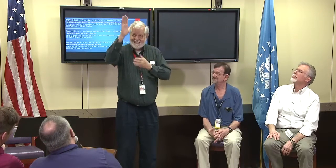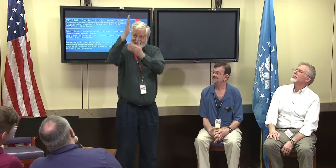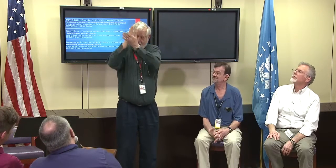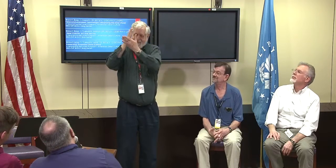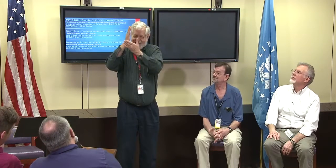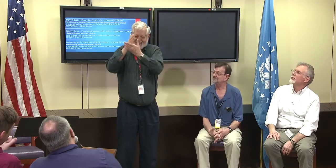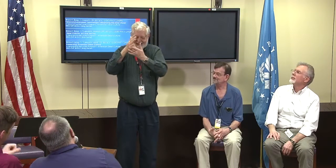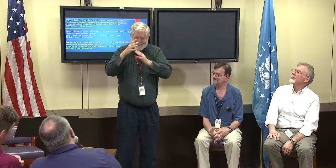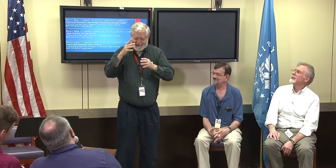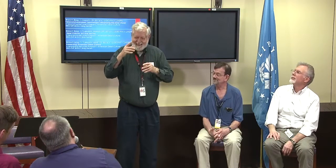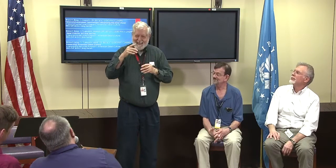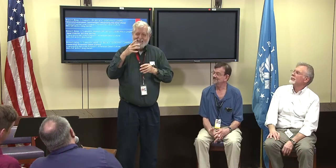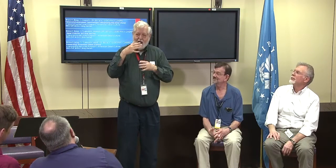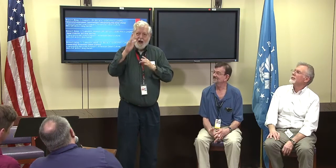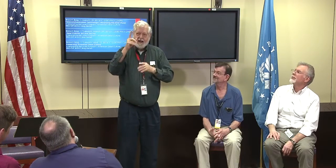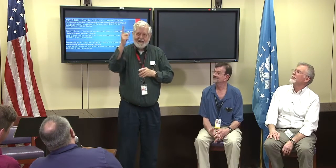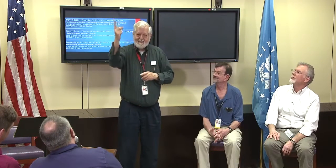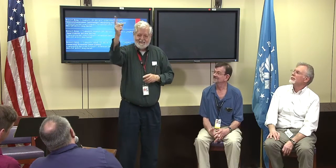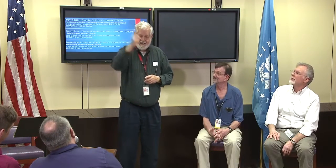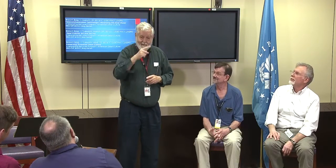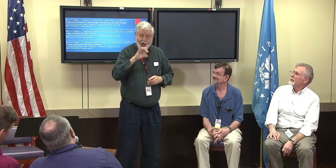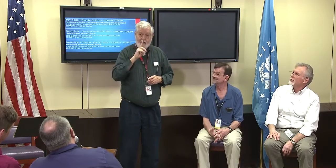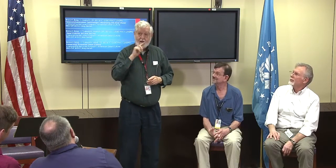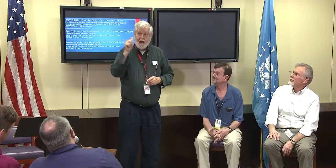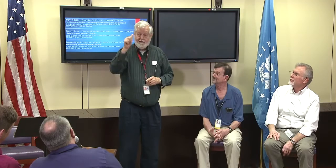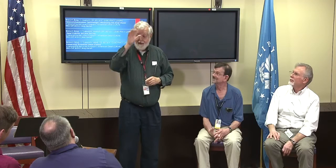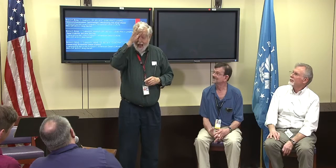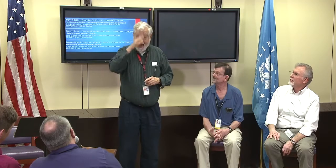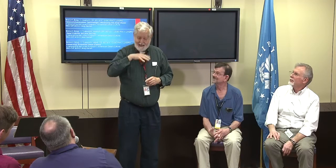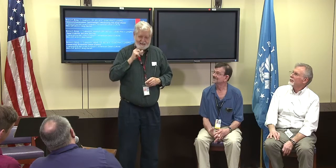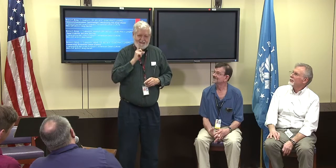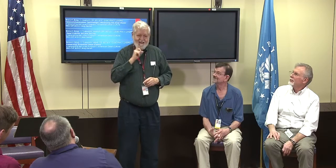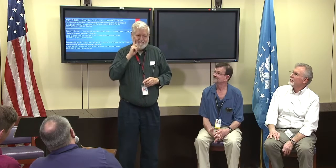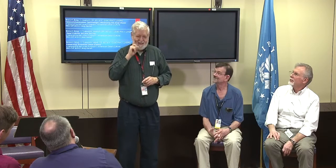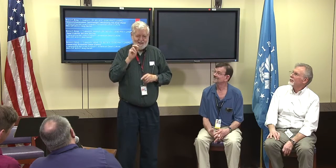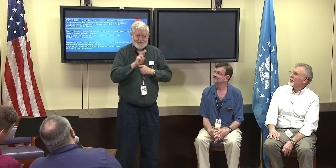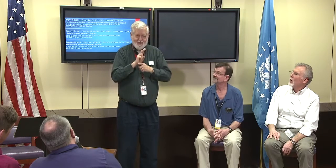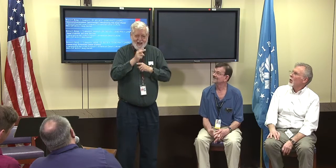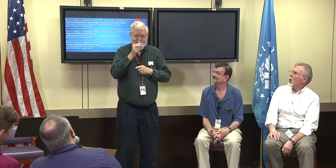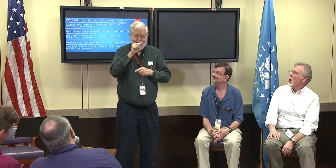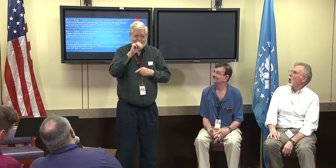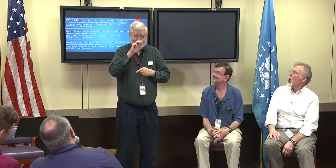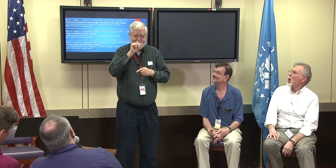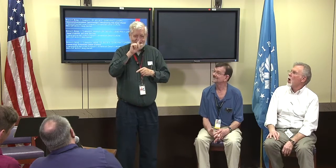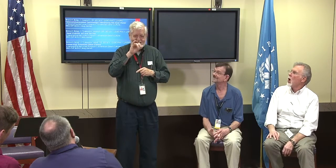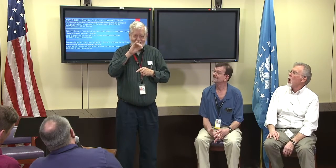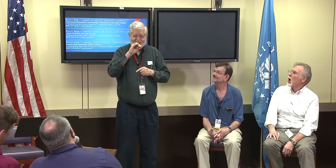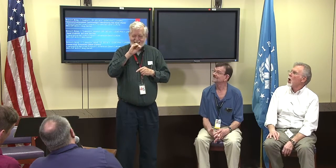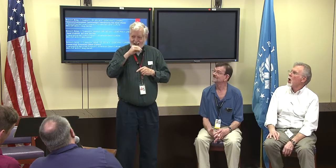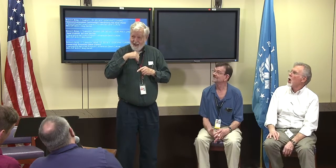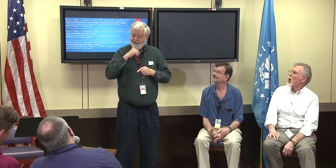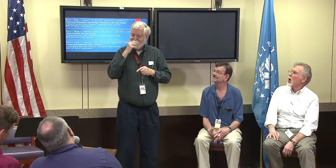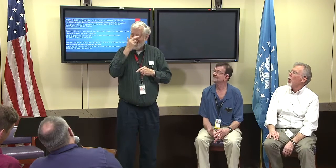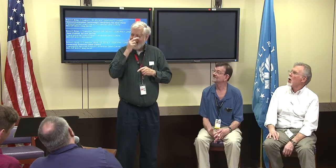of interfering with the signal. And so later on I found out that is there was another deaf guy